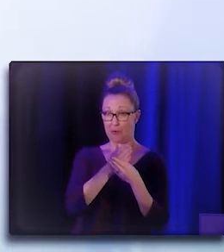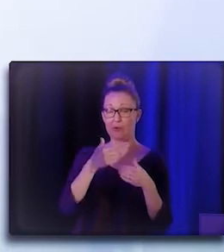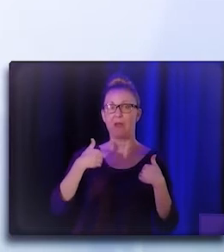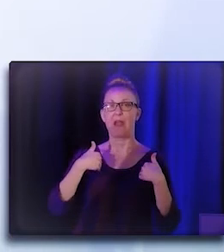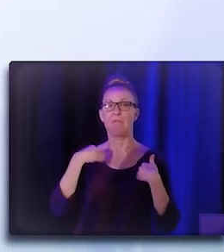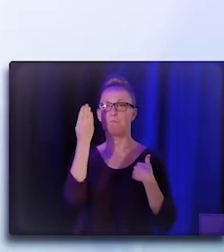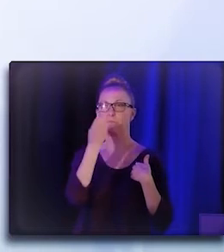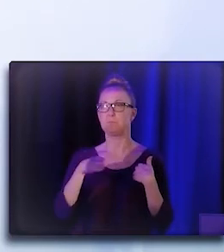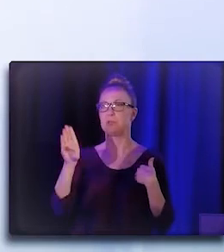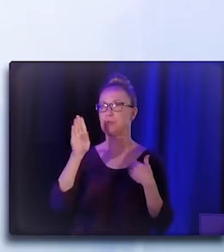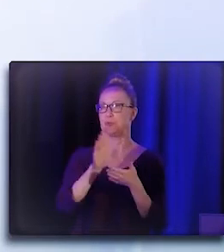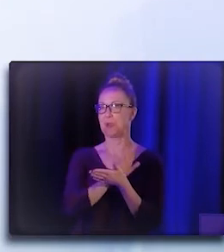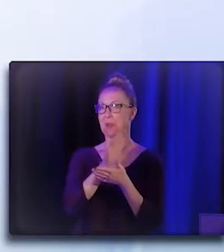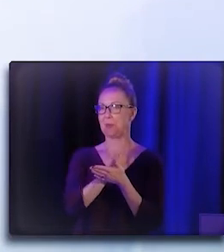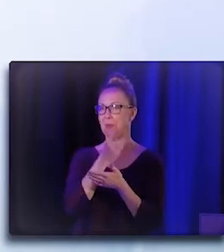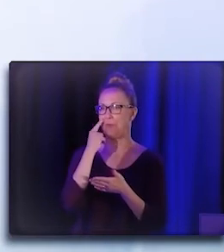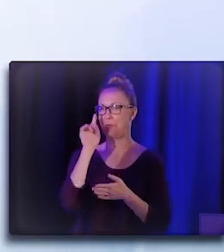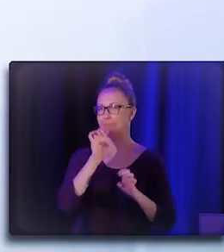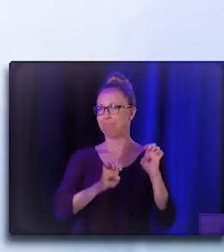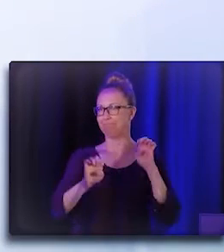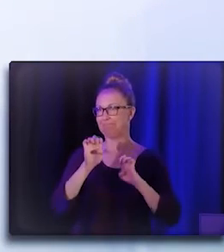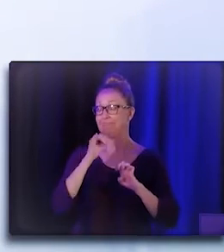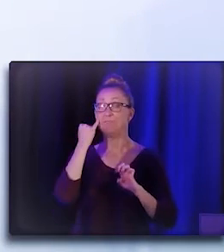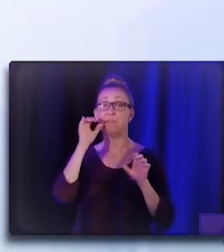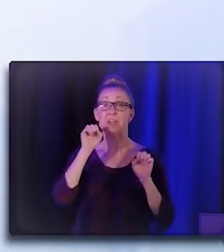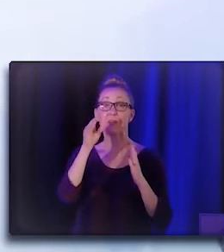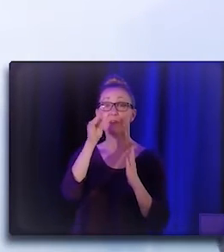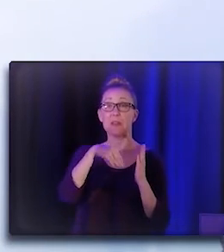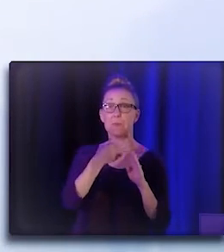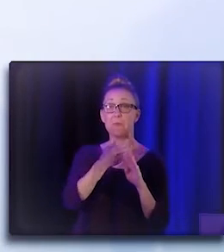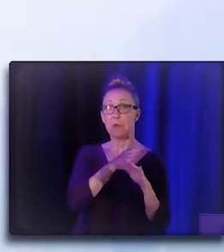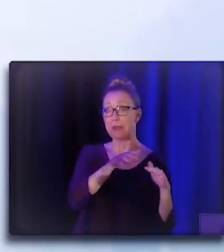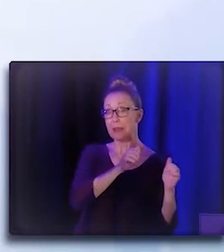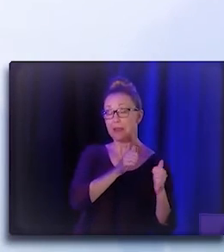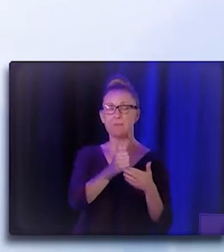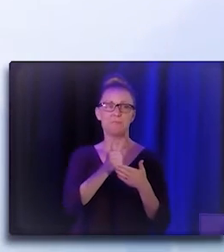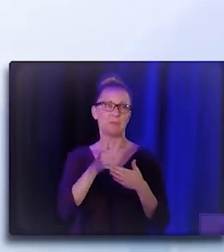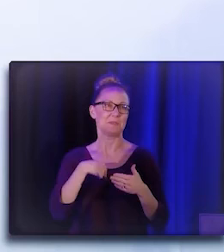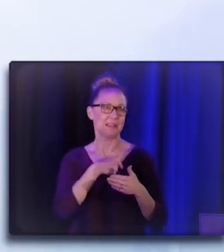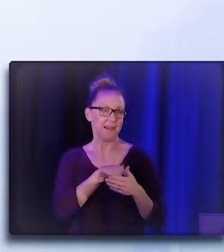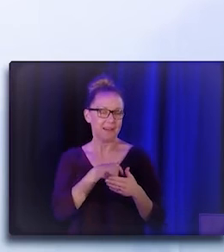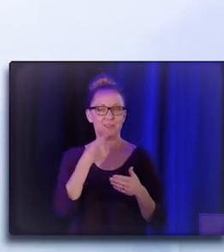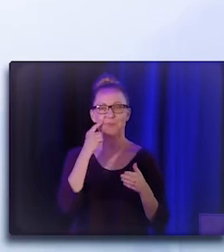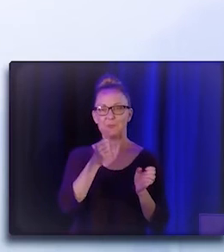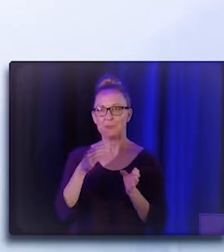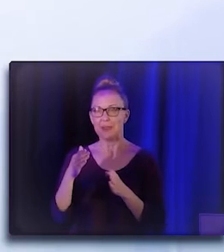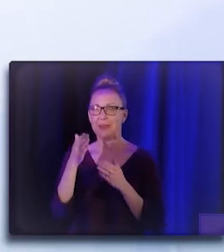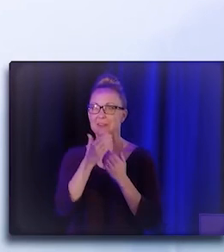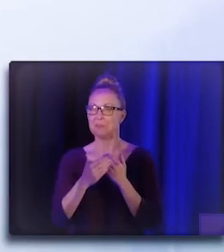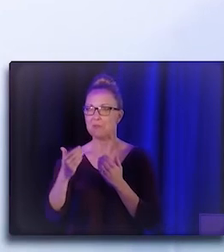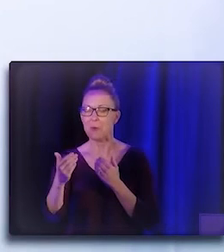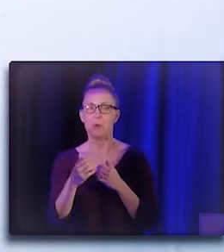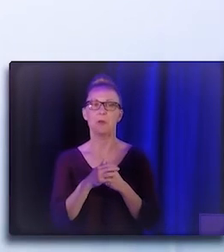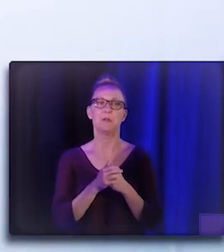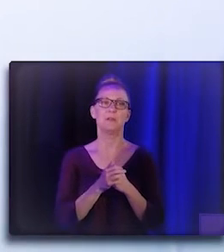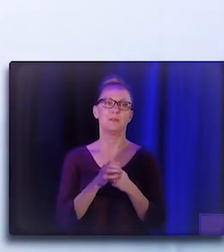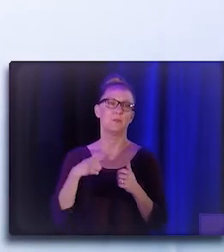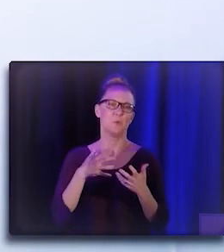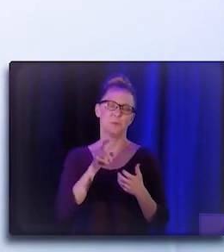Please do take a moment to fill this out before you leave because it helps us in planning these, making sure that we are being as responsive